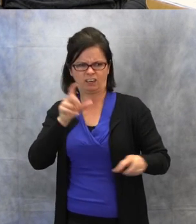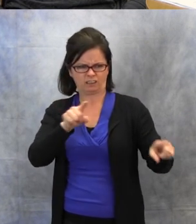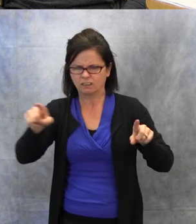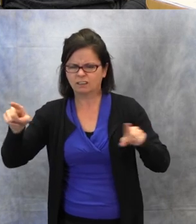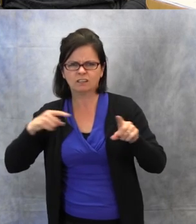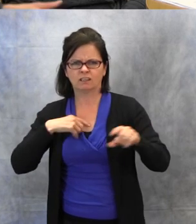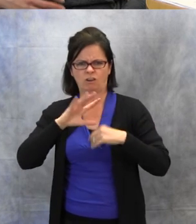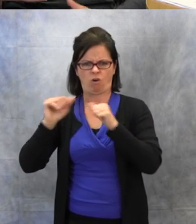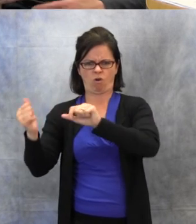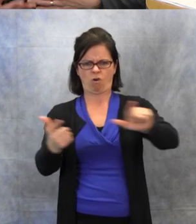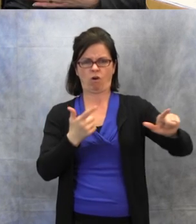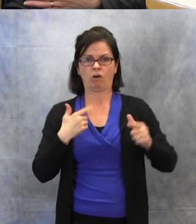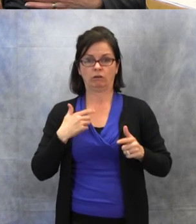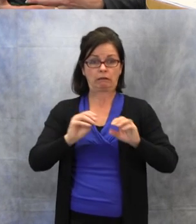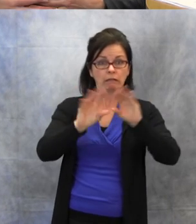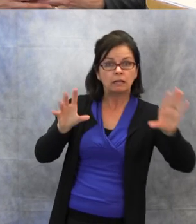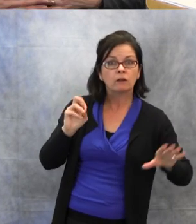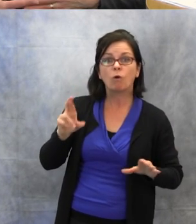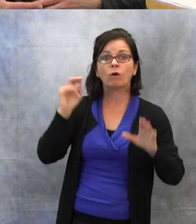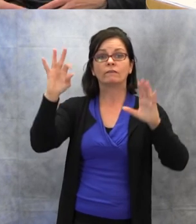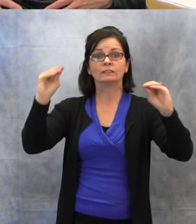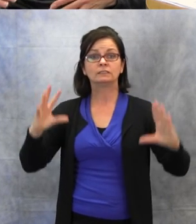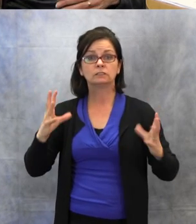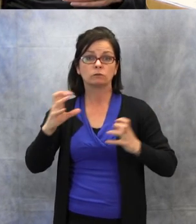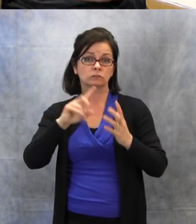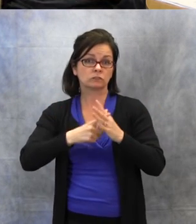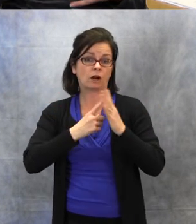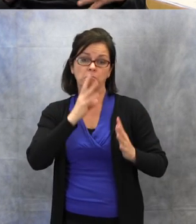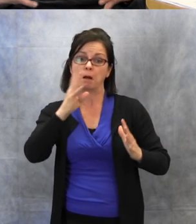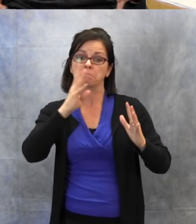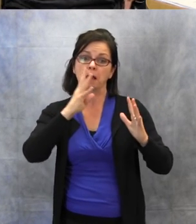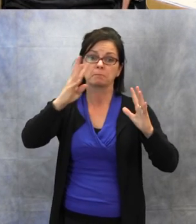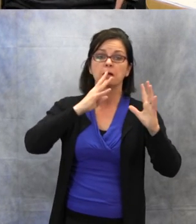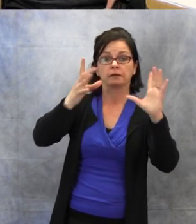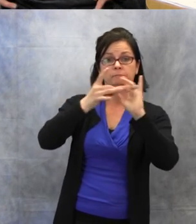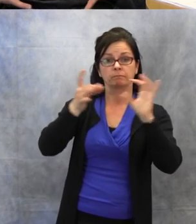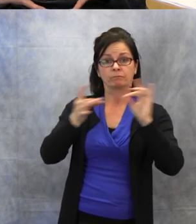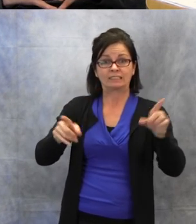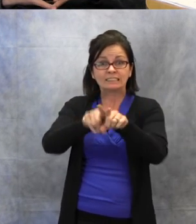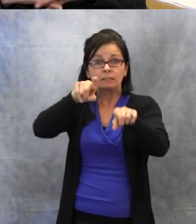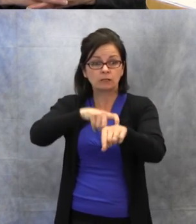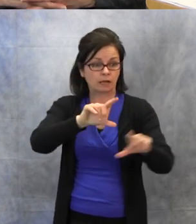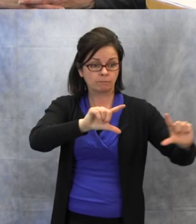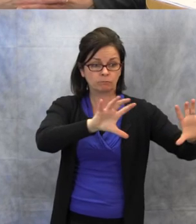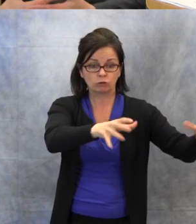clearly, or if the teacher wants to start talking, while those groups are meeting that's difficult